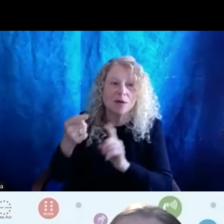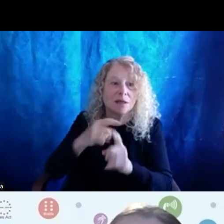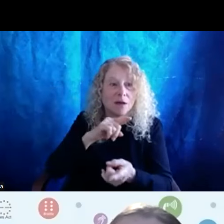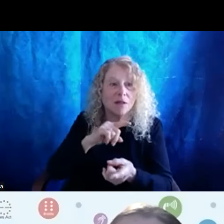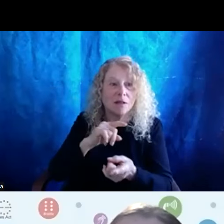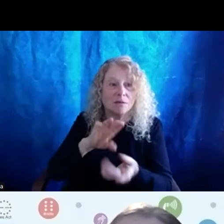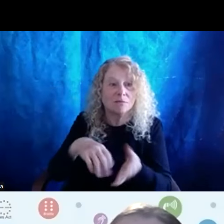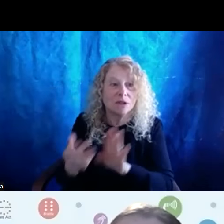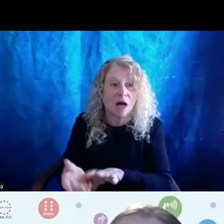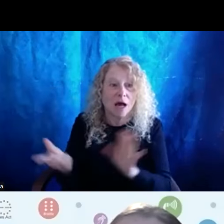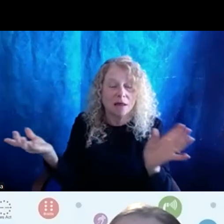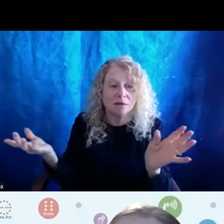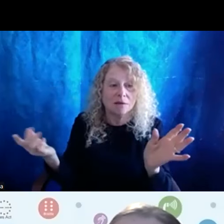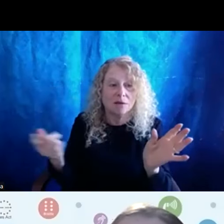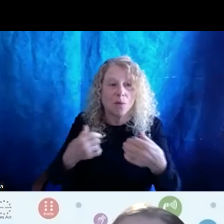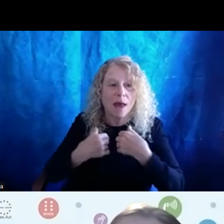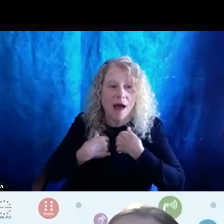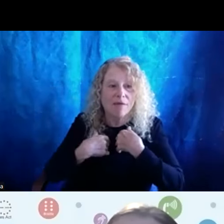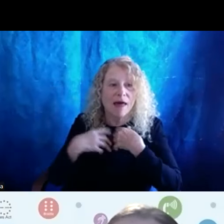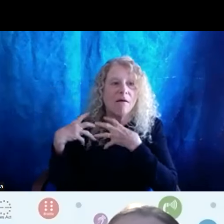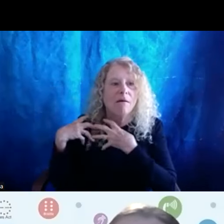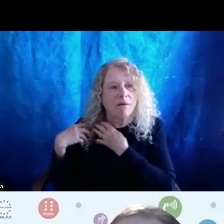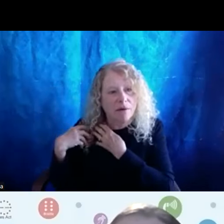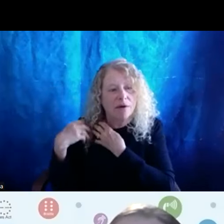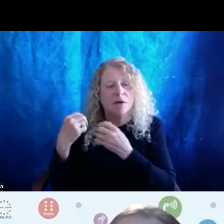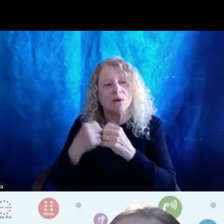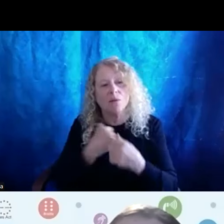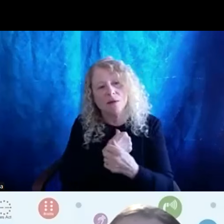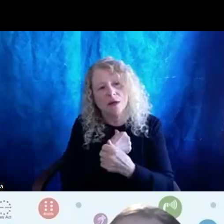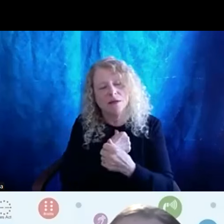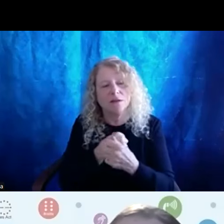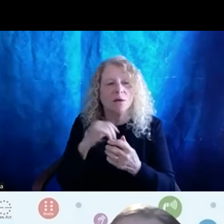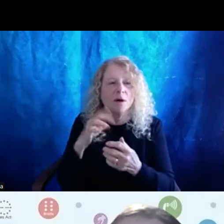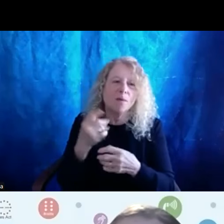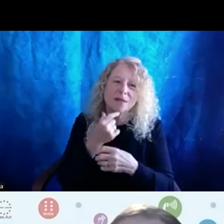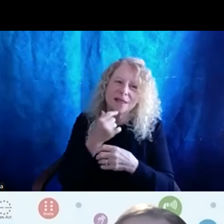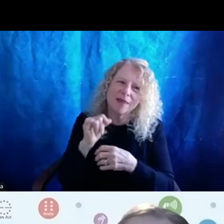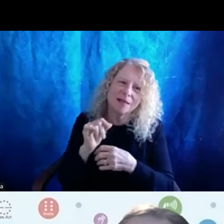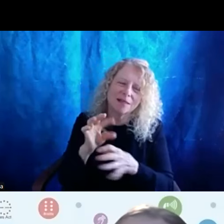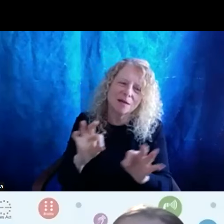We carry this with us. And so I just want to say that's I think that's an important piece to